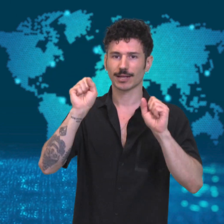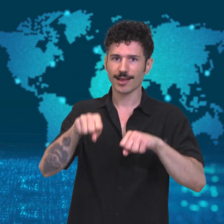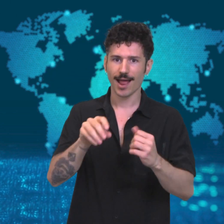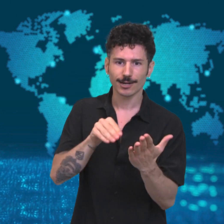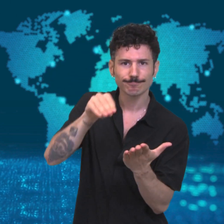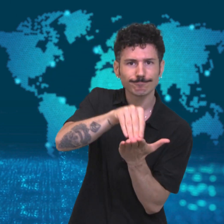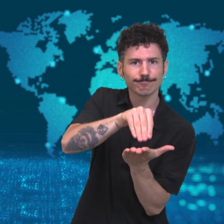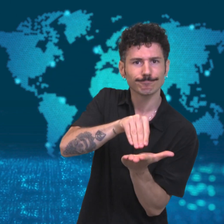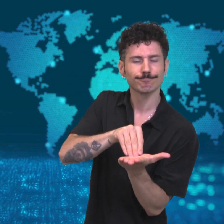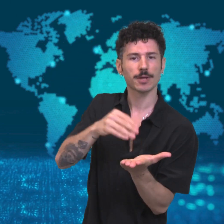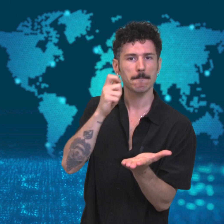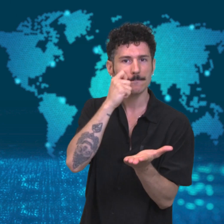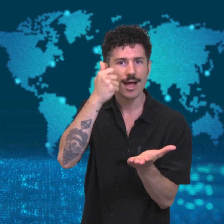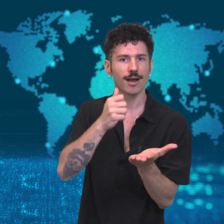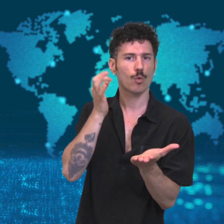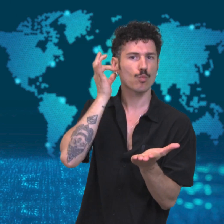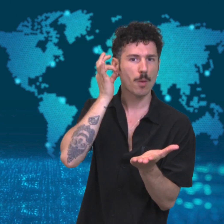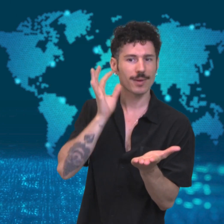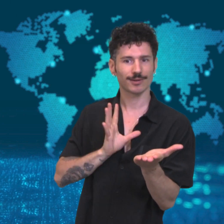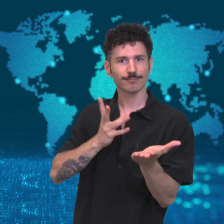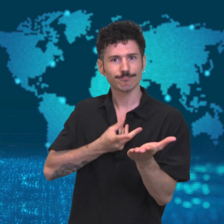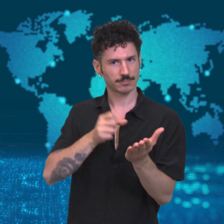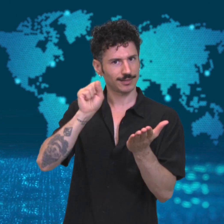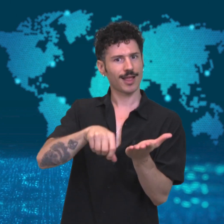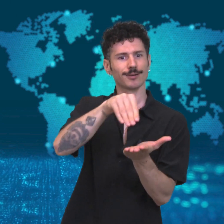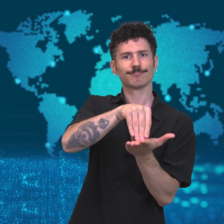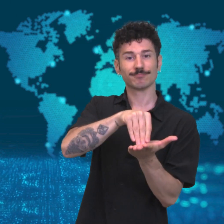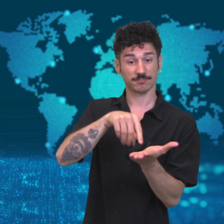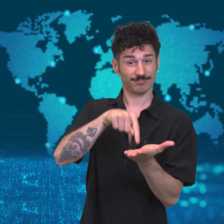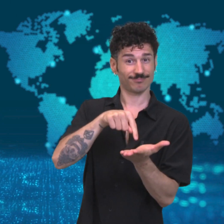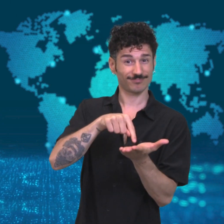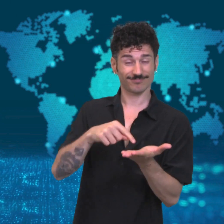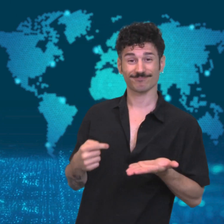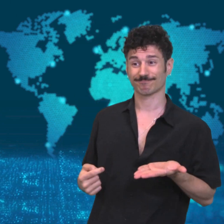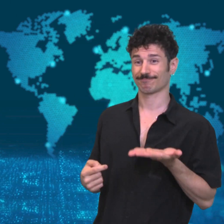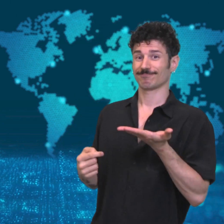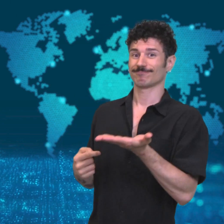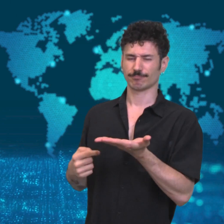transitions, but it was quickly halted.